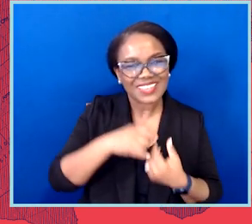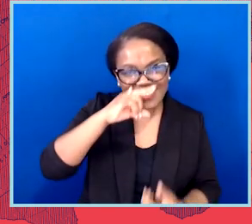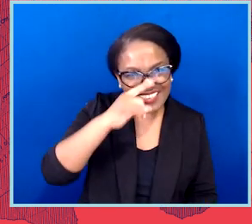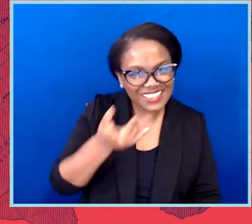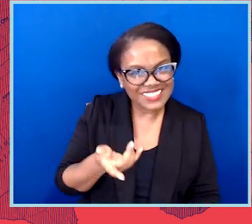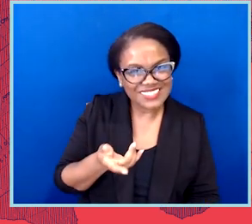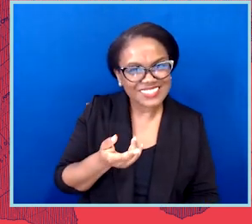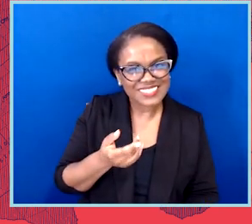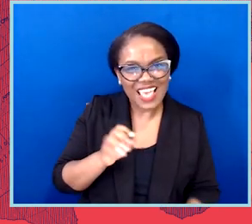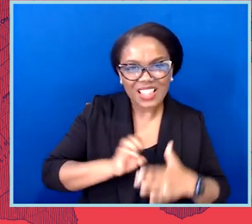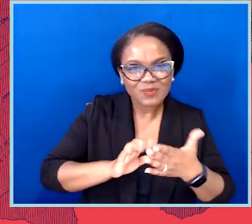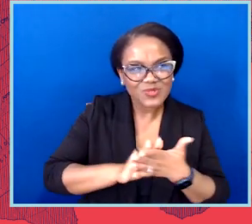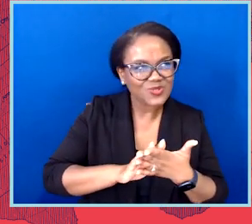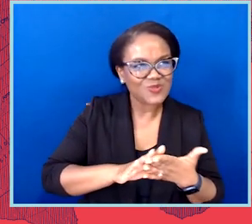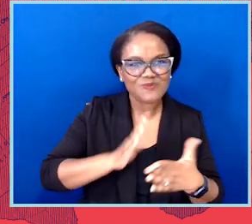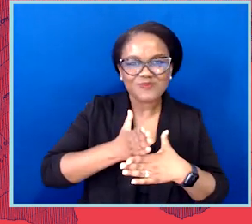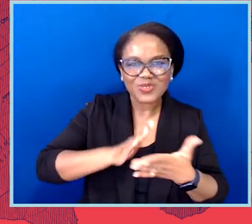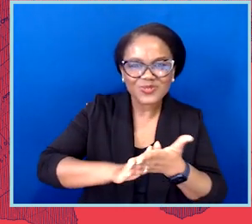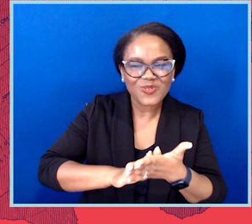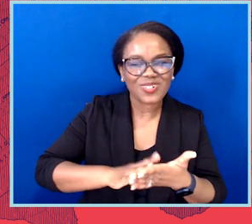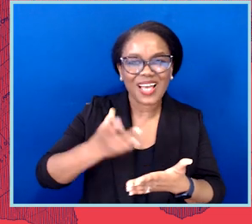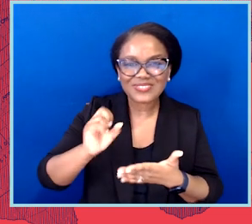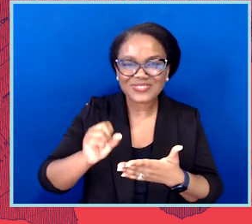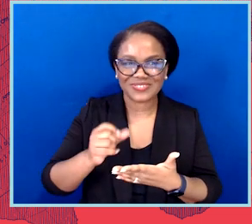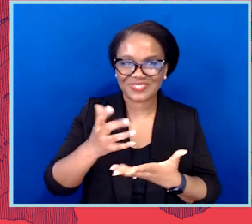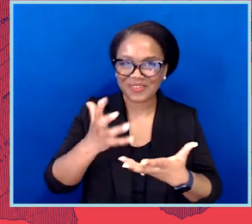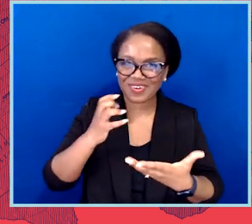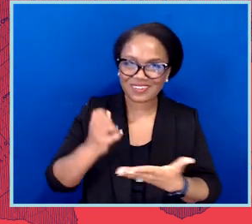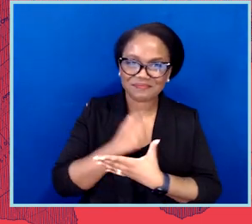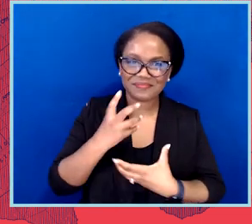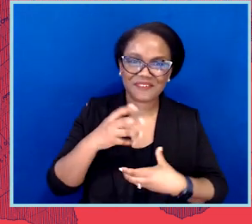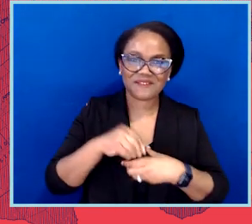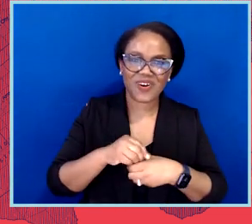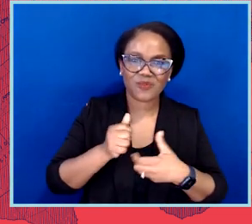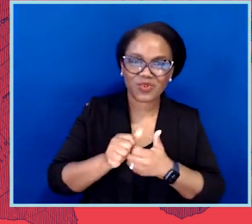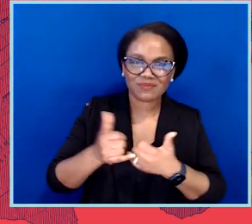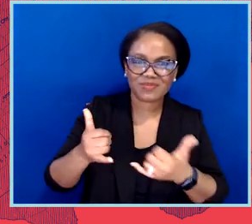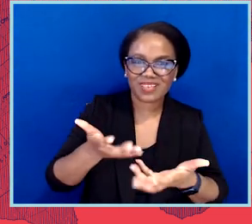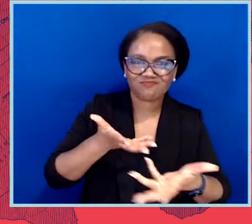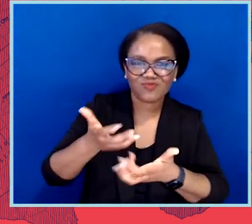just want to go and have a space to connect with their friends. And it was a really beautiful time to be there.